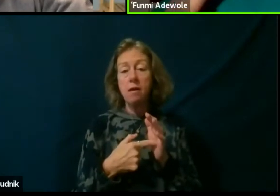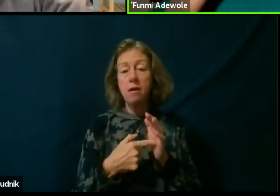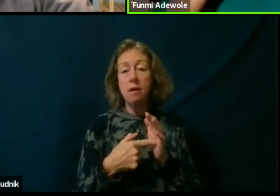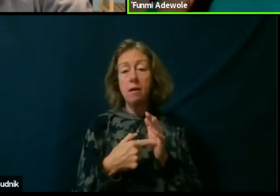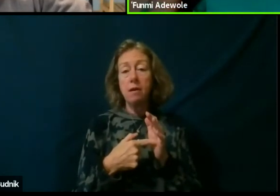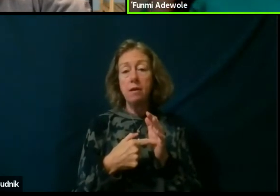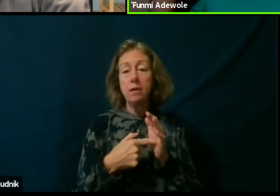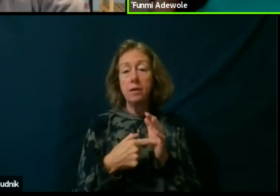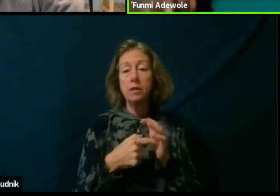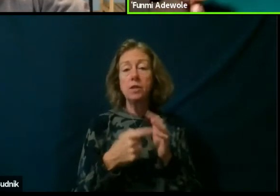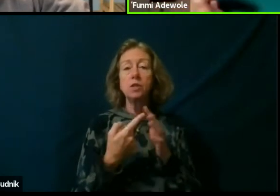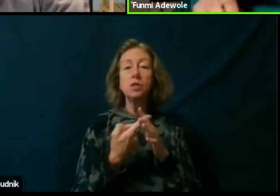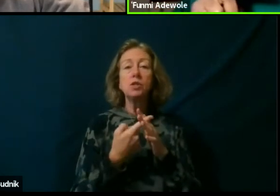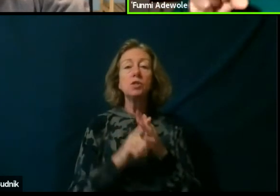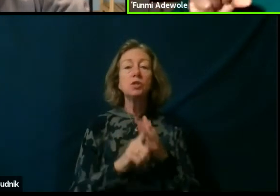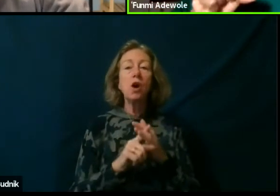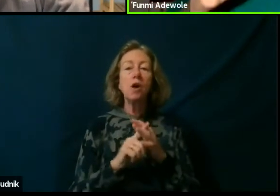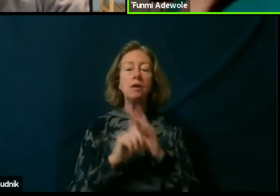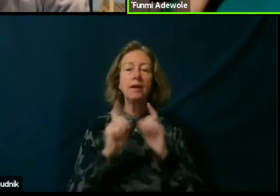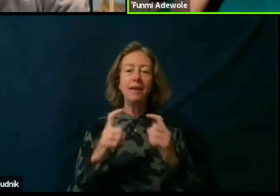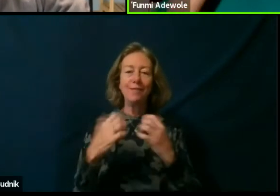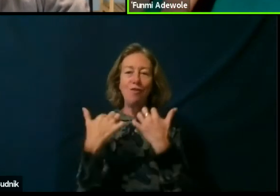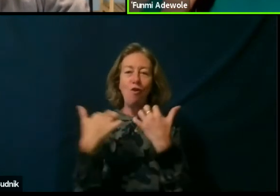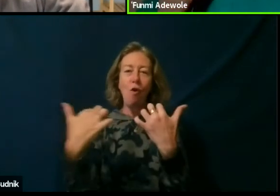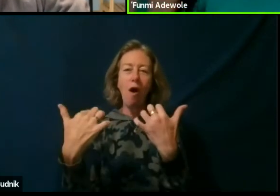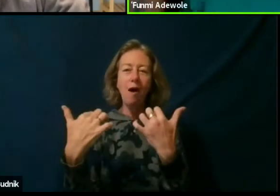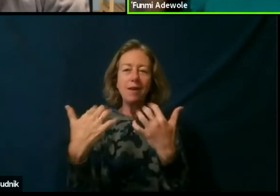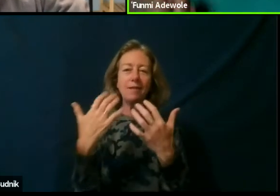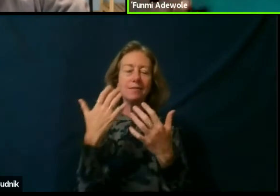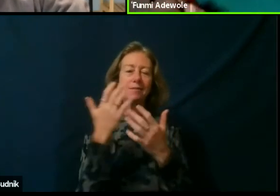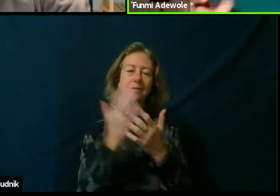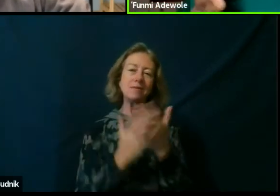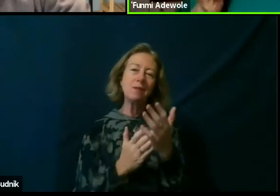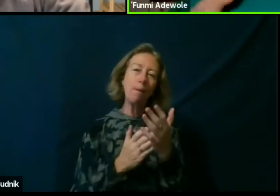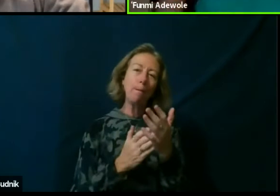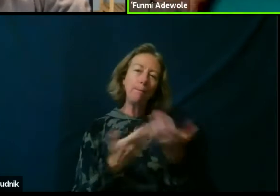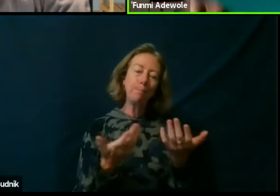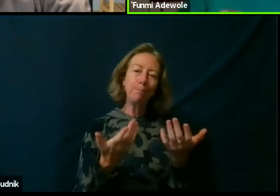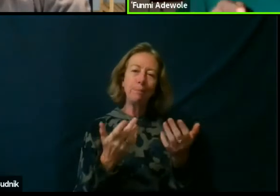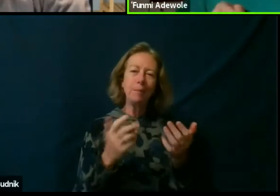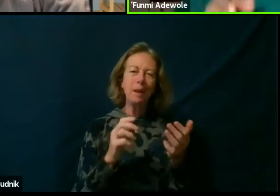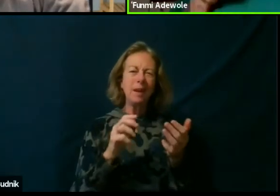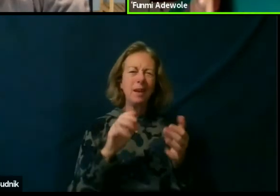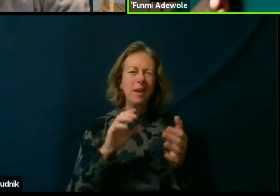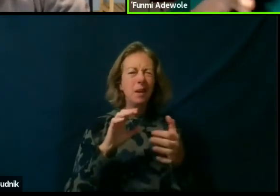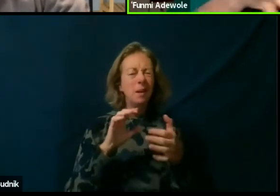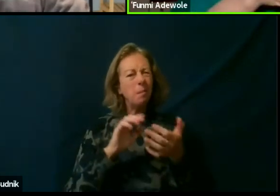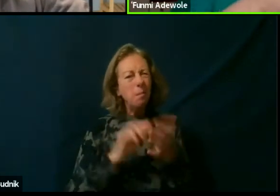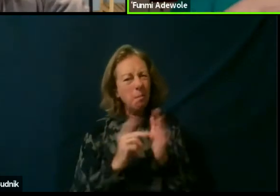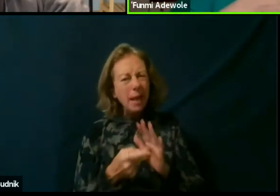starts giving the audience some kind of meaning, because you are framing it from where you placed it,